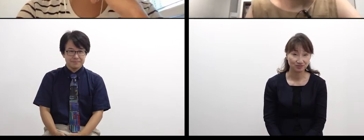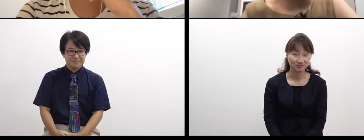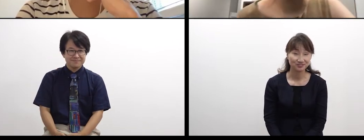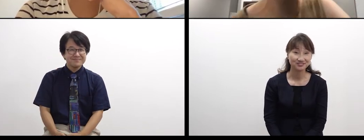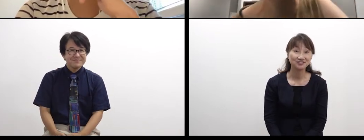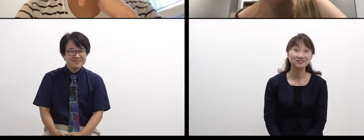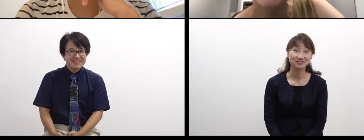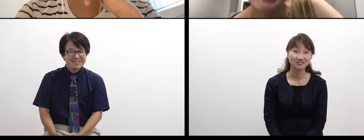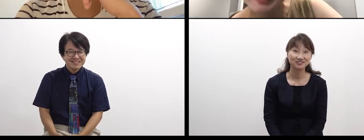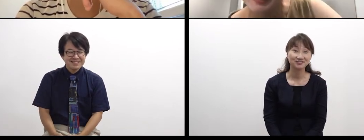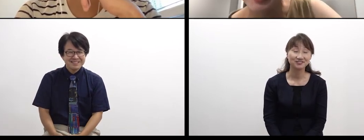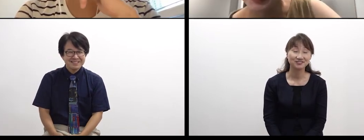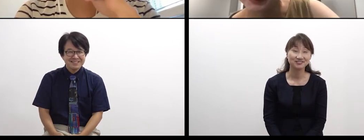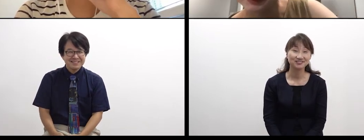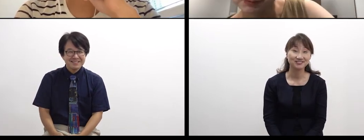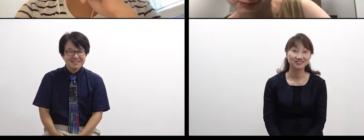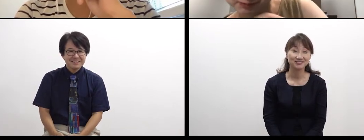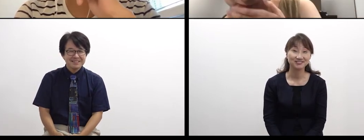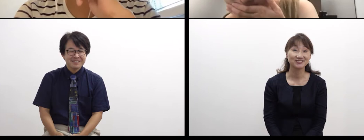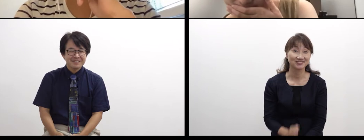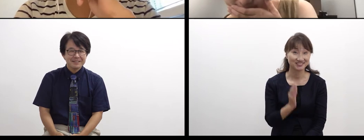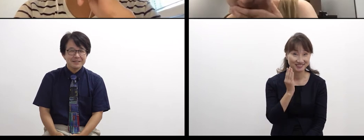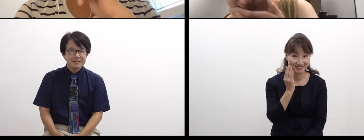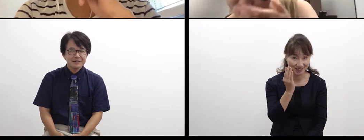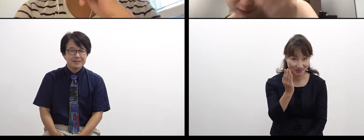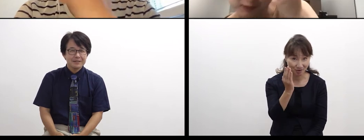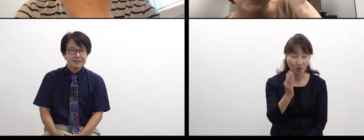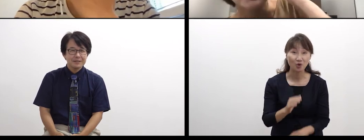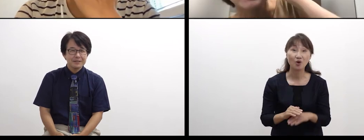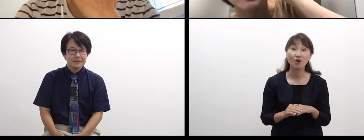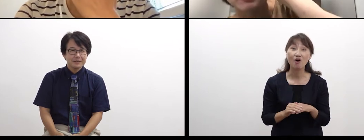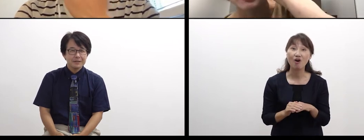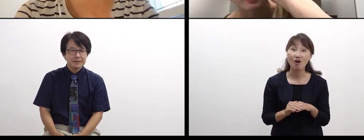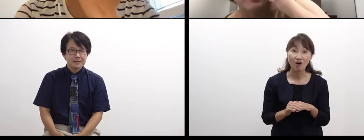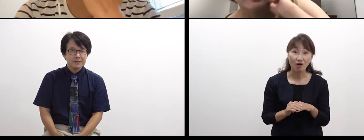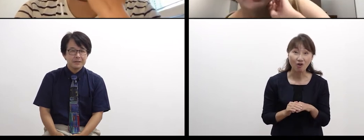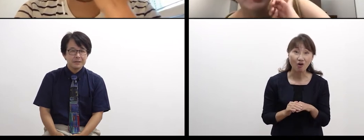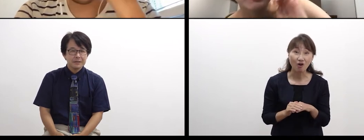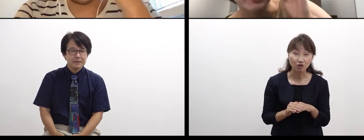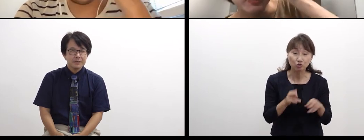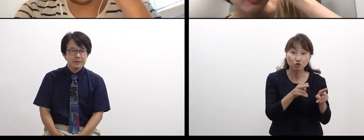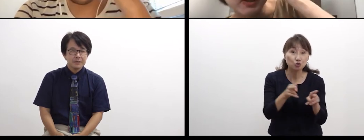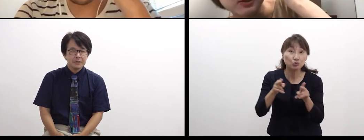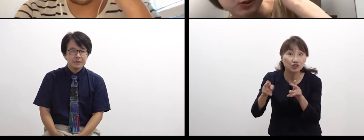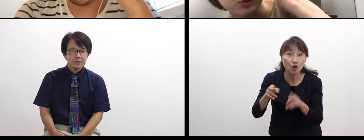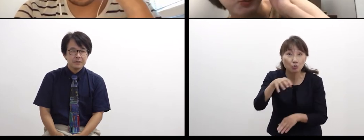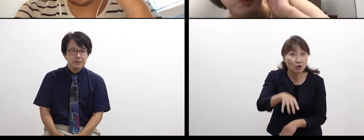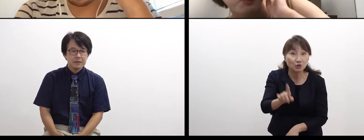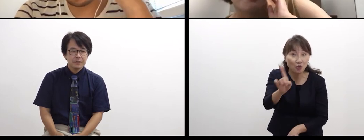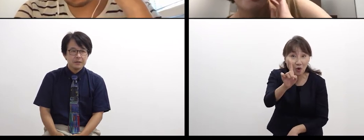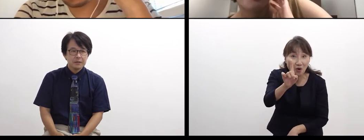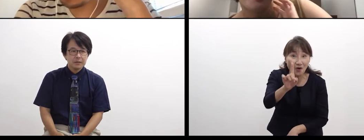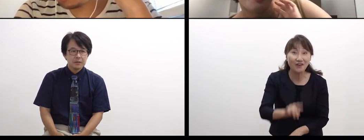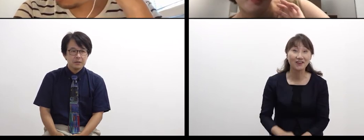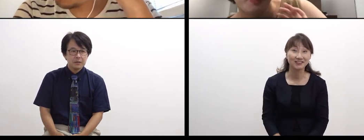So, where were you during the preparation?